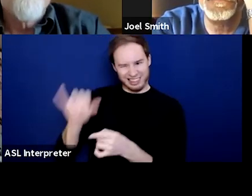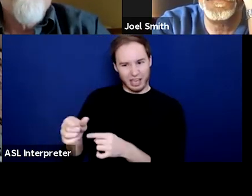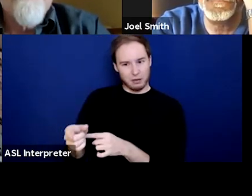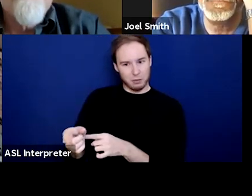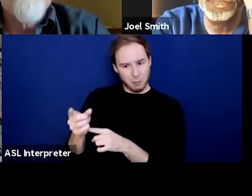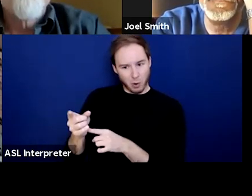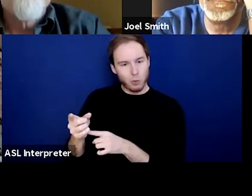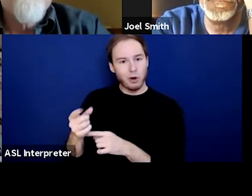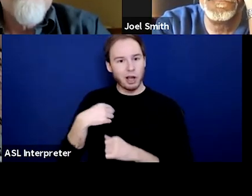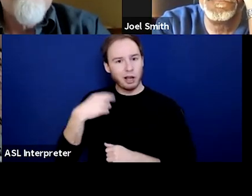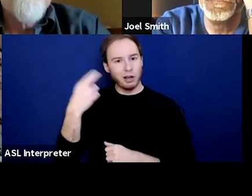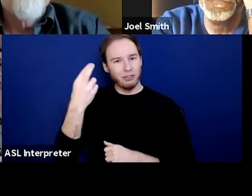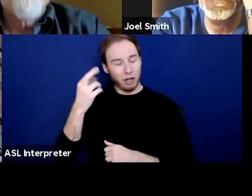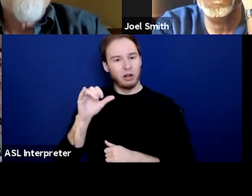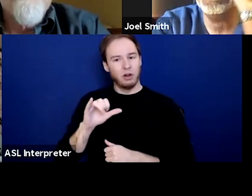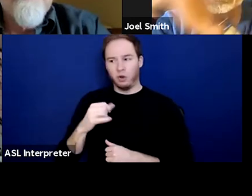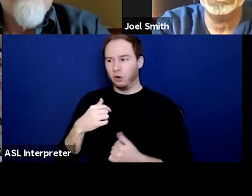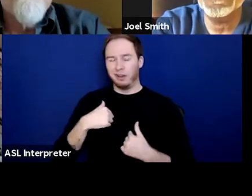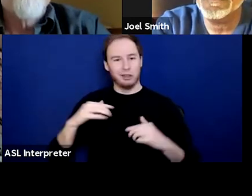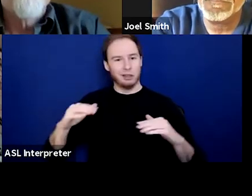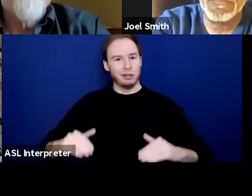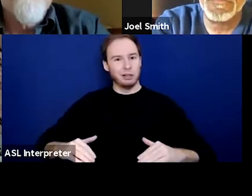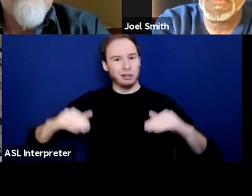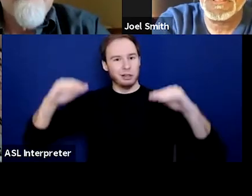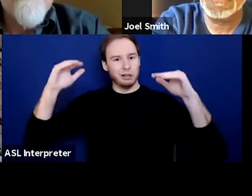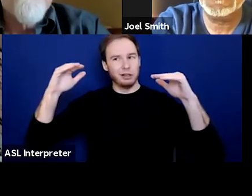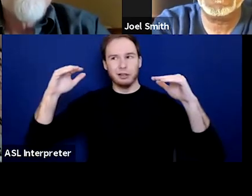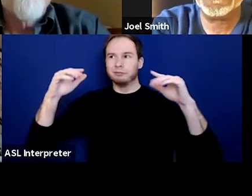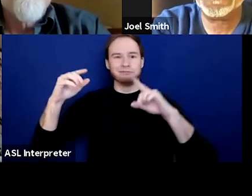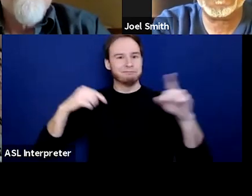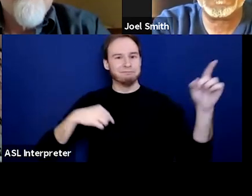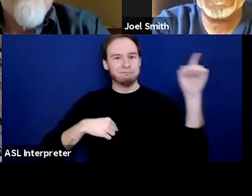that I had been raised in a horrifically deviant environment